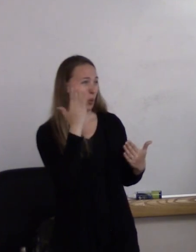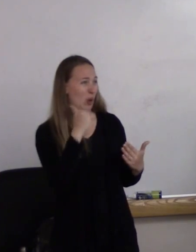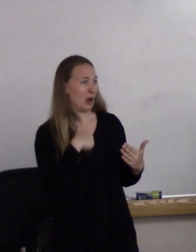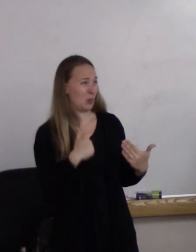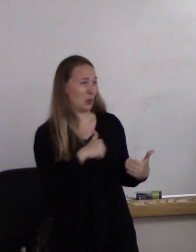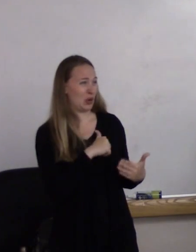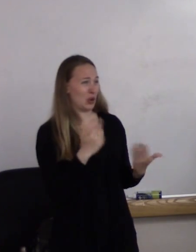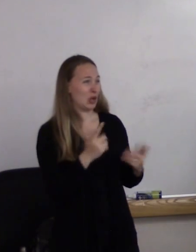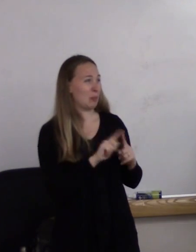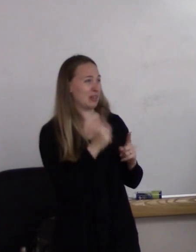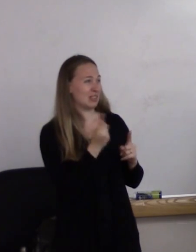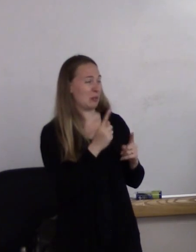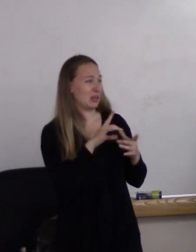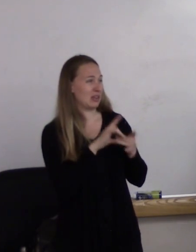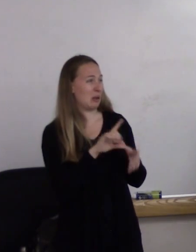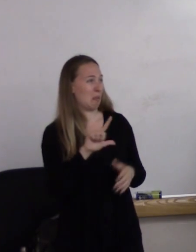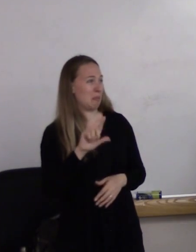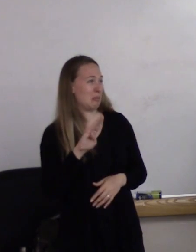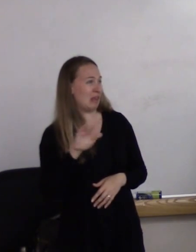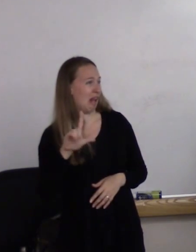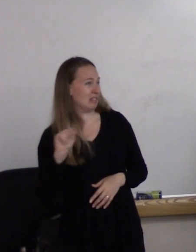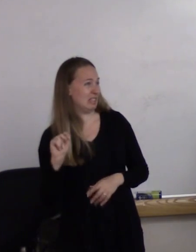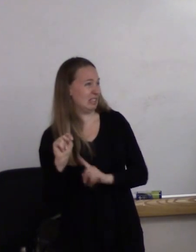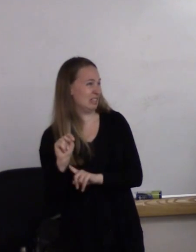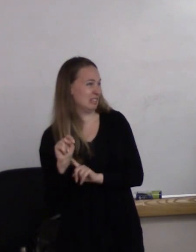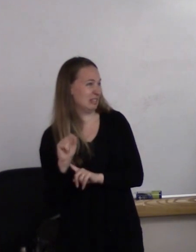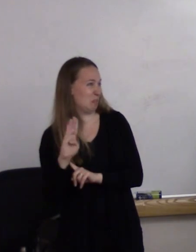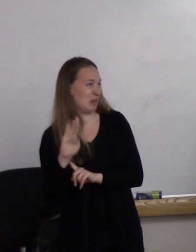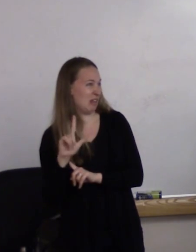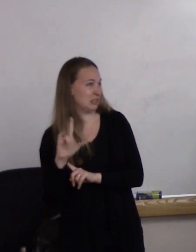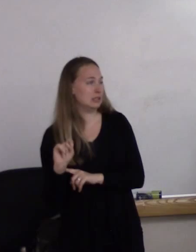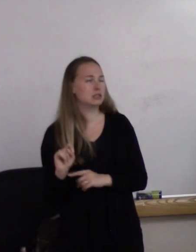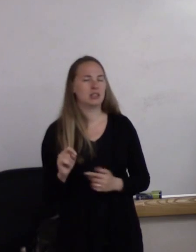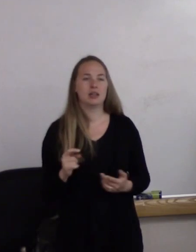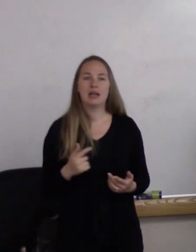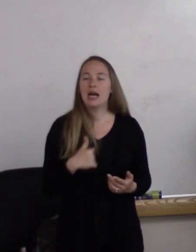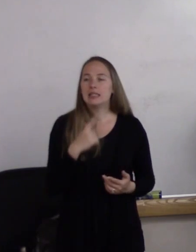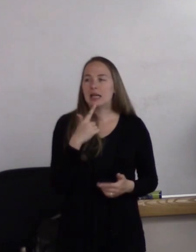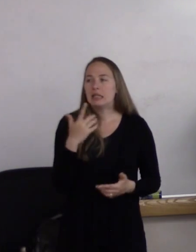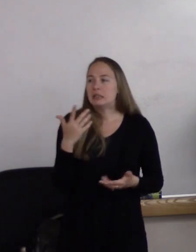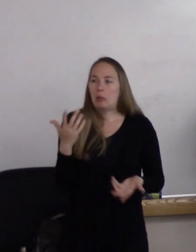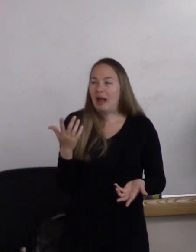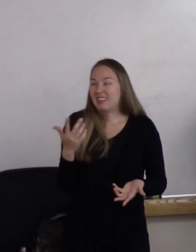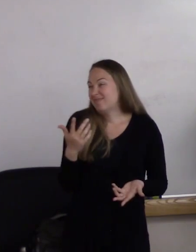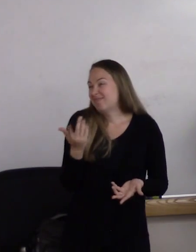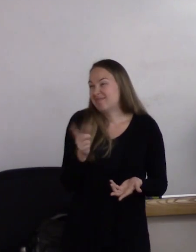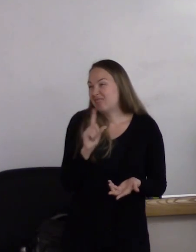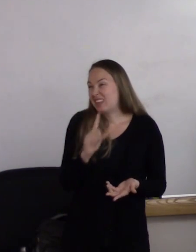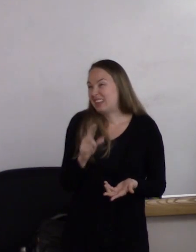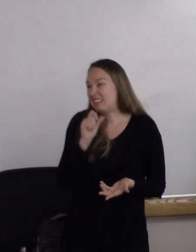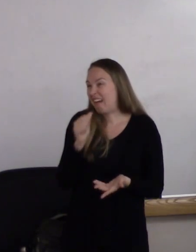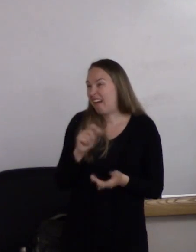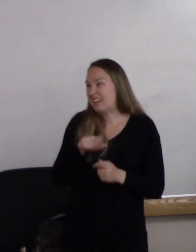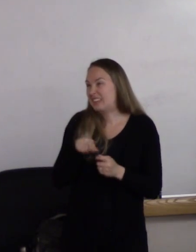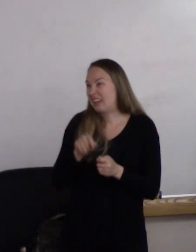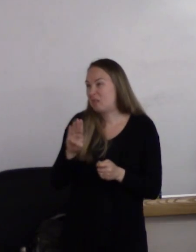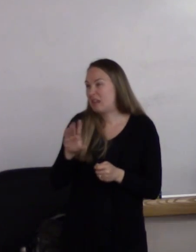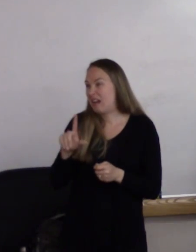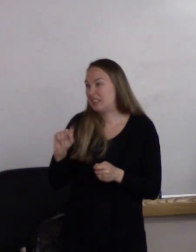but something related to BLTs." And I said, "Well, you know, not exactly." She was in for quite a shock.